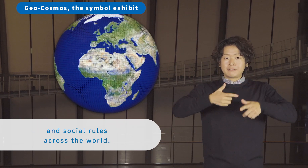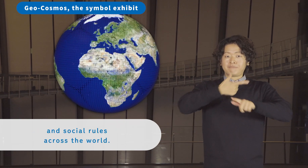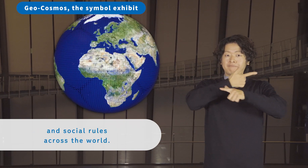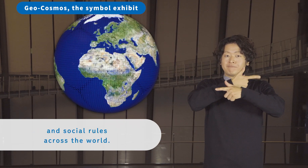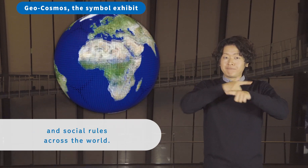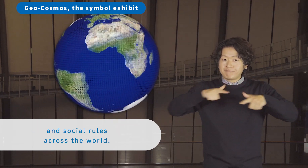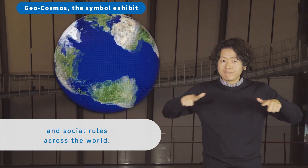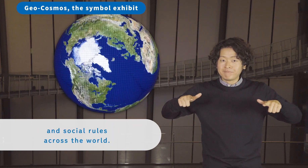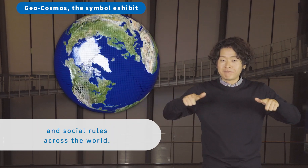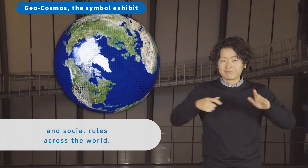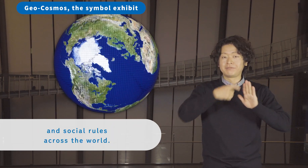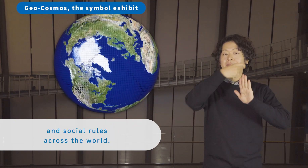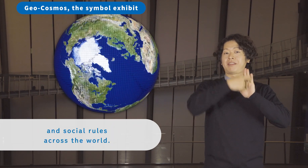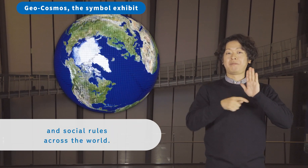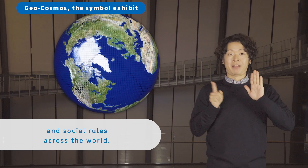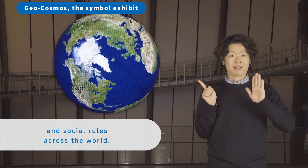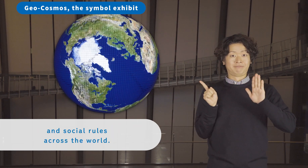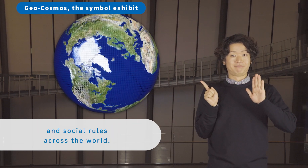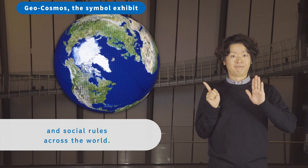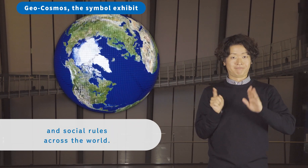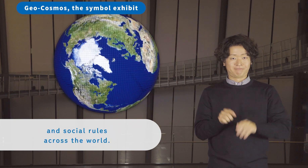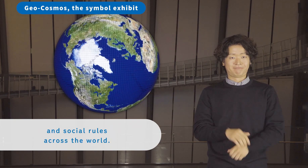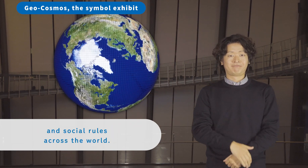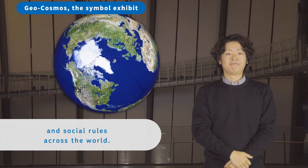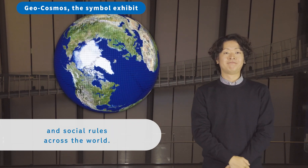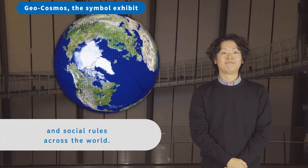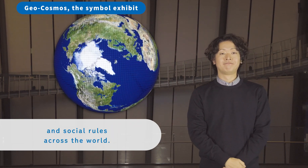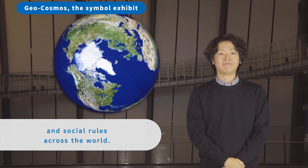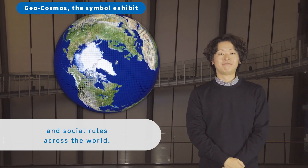and social rules across the world.